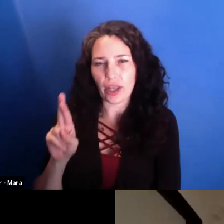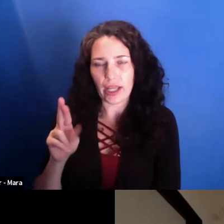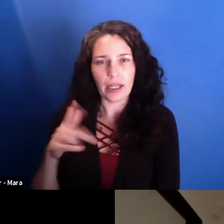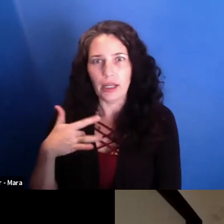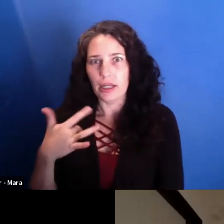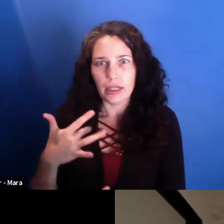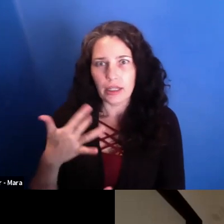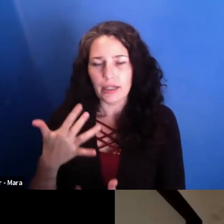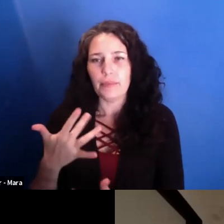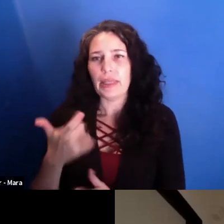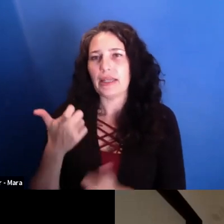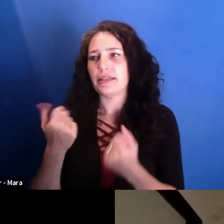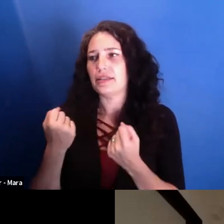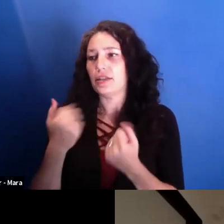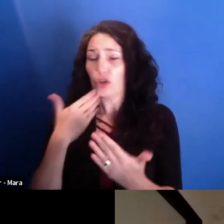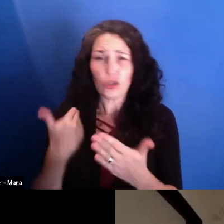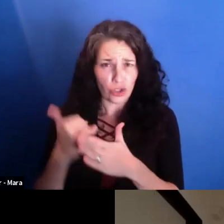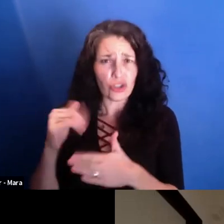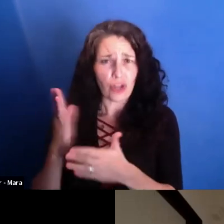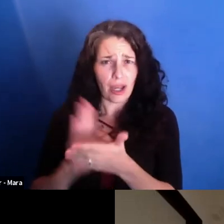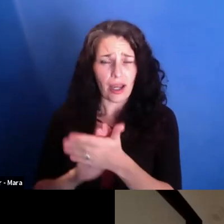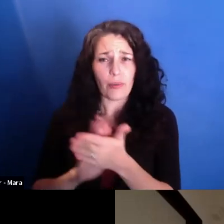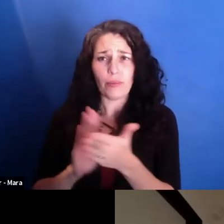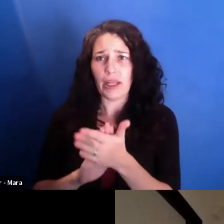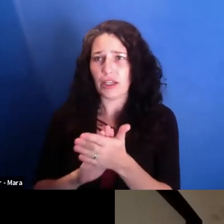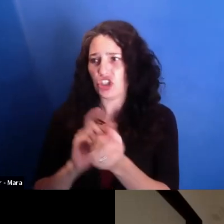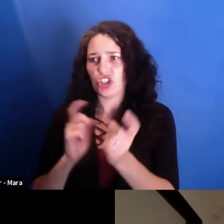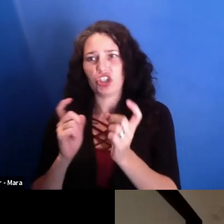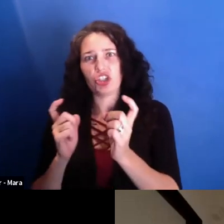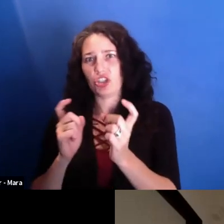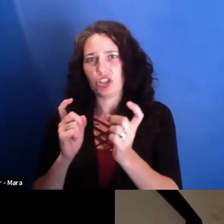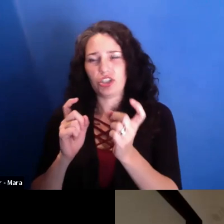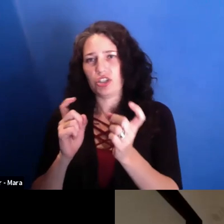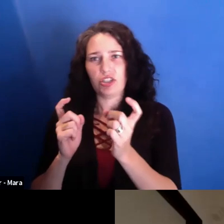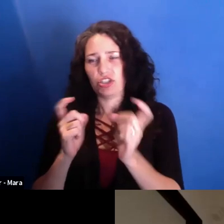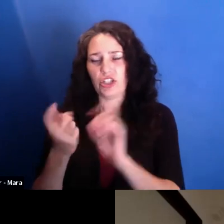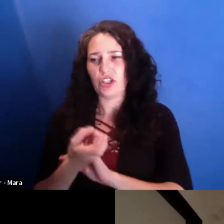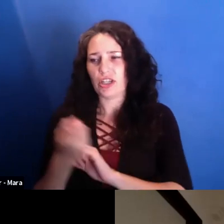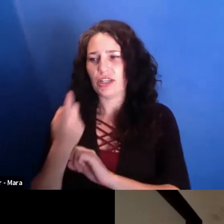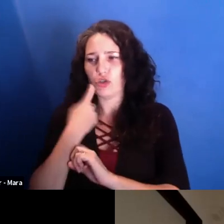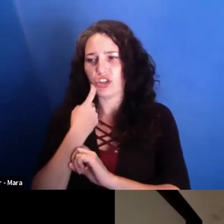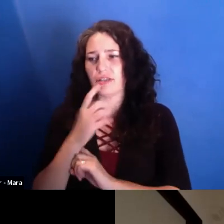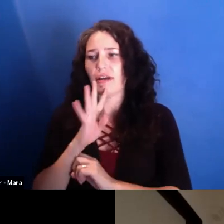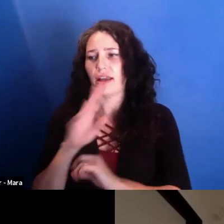Alexander, is that there's a real-- you were talking about emotion just now. And the movie is very restrained.